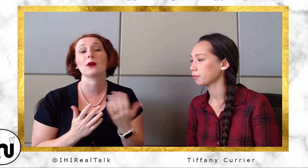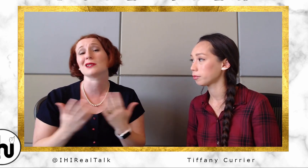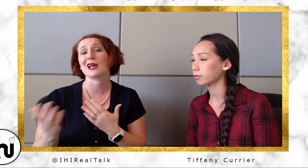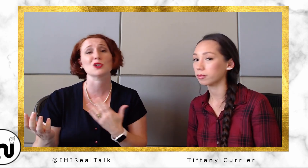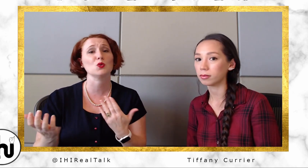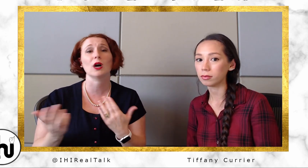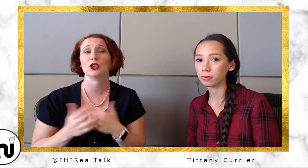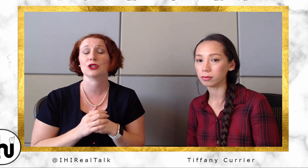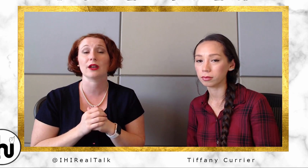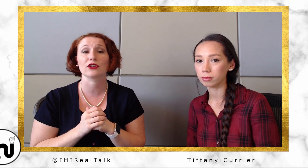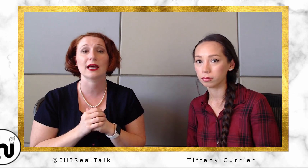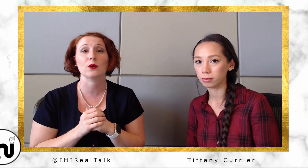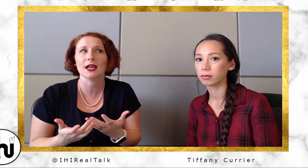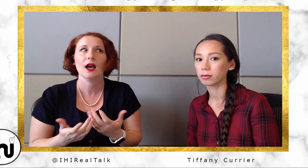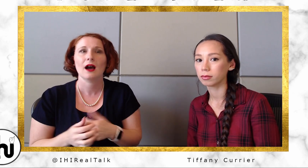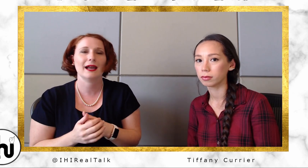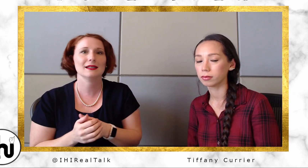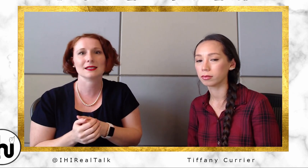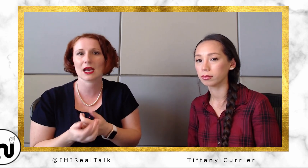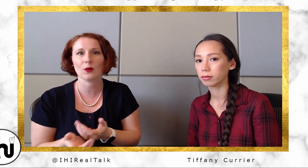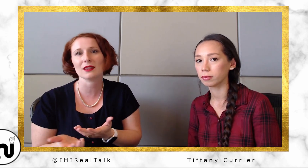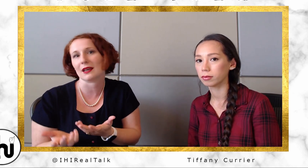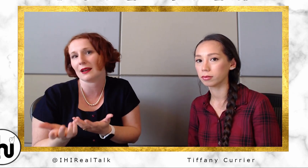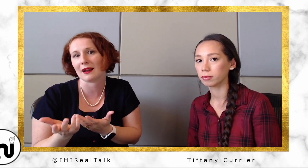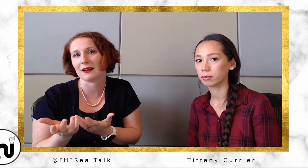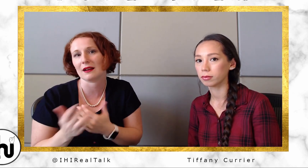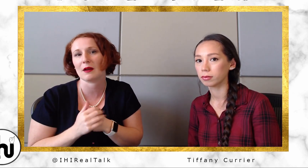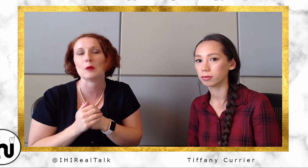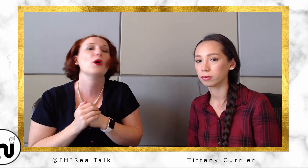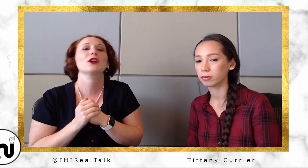high school, I learned another language. I didn't stay with it, and... and part of the